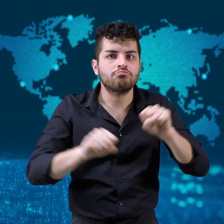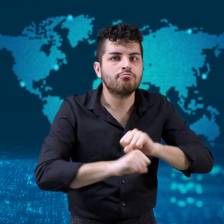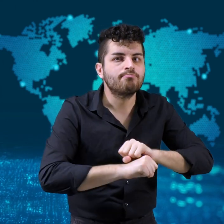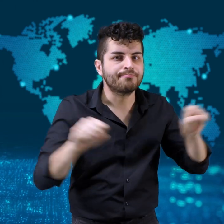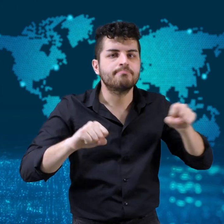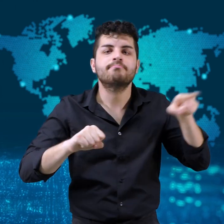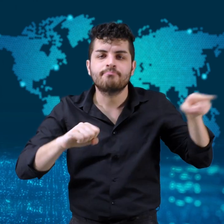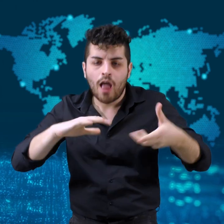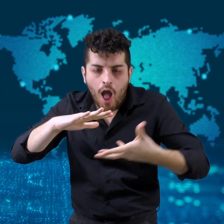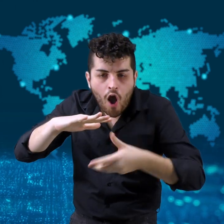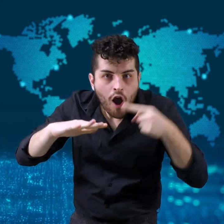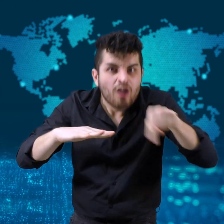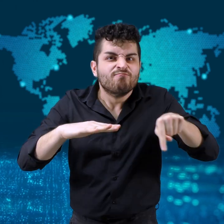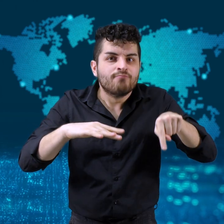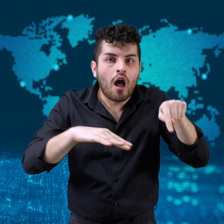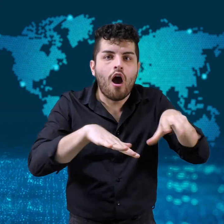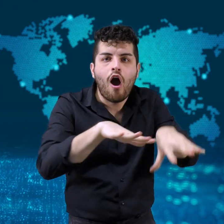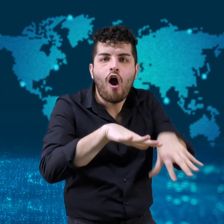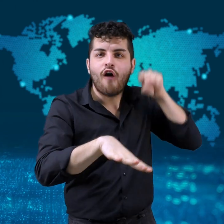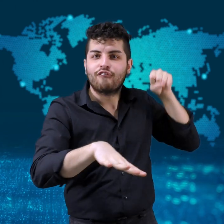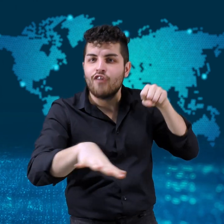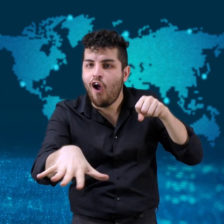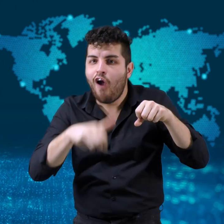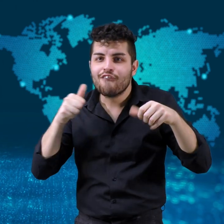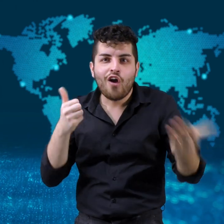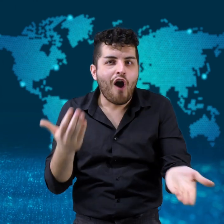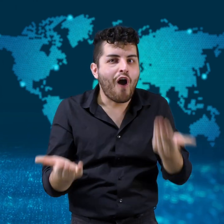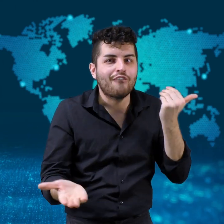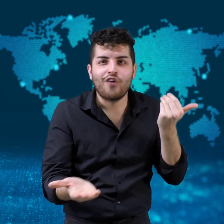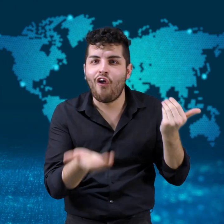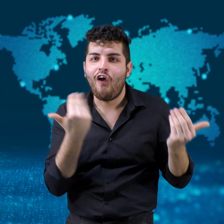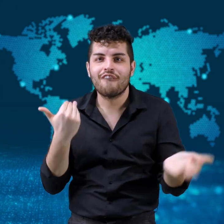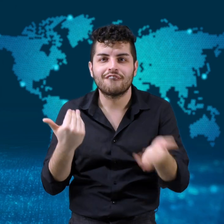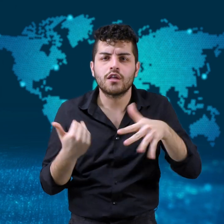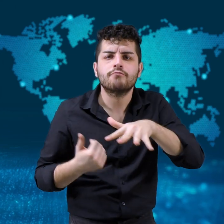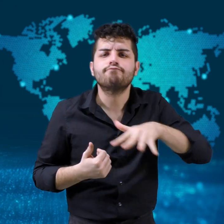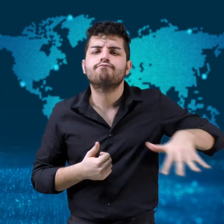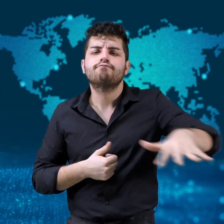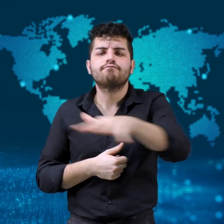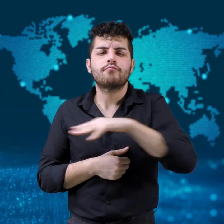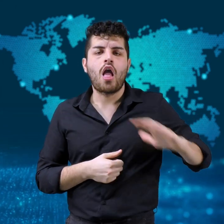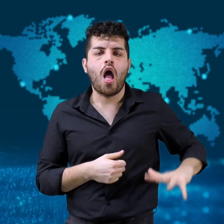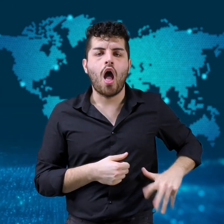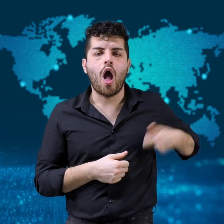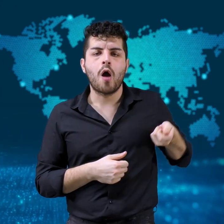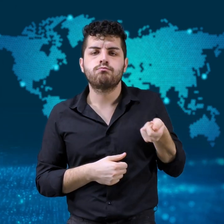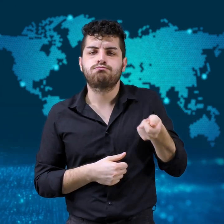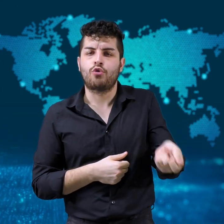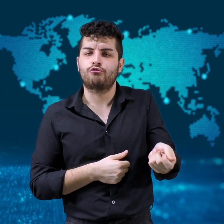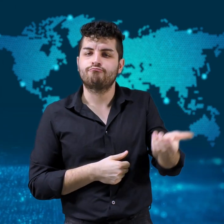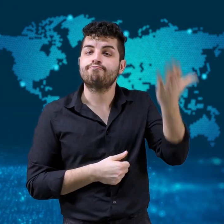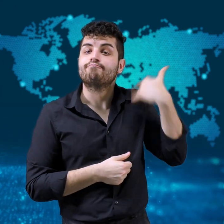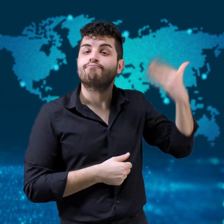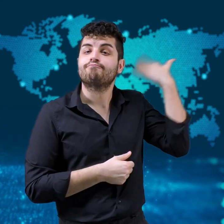left behind in Cambodia during the Vietnam War.